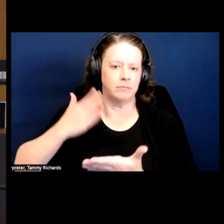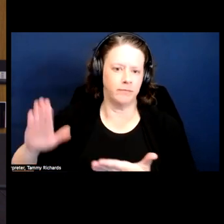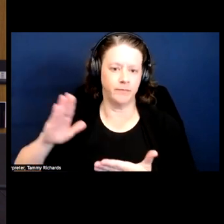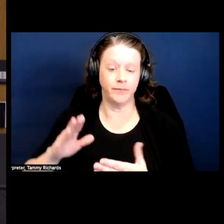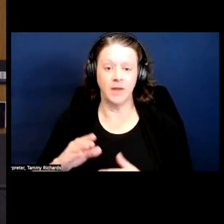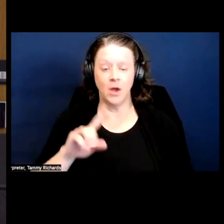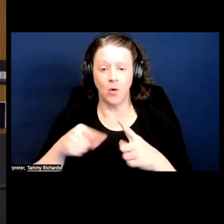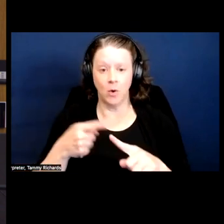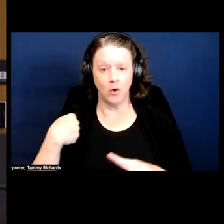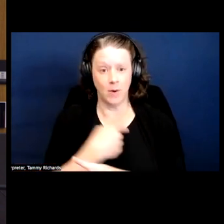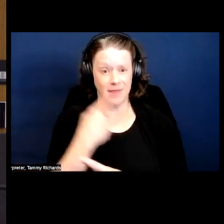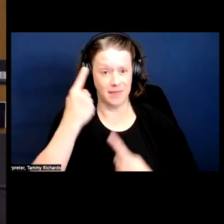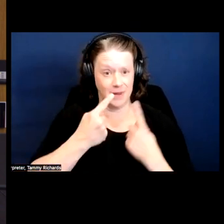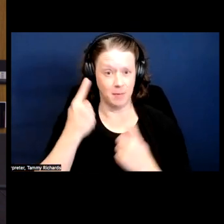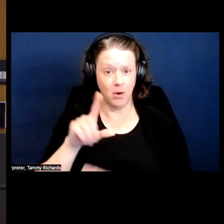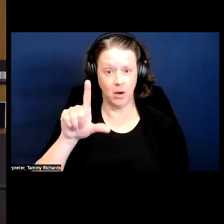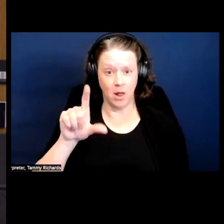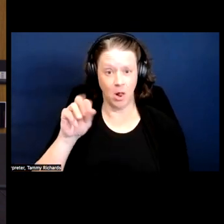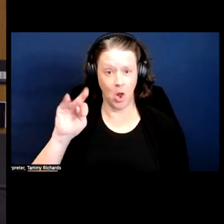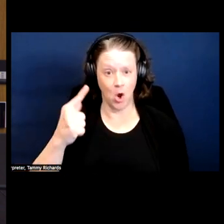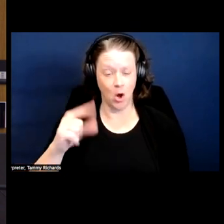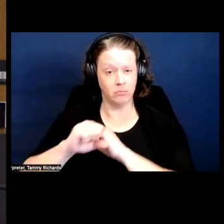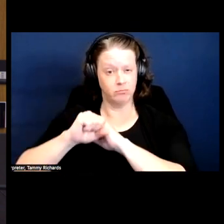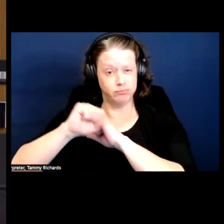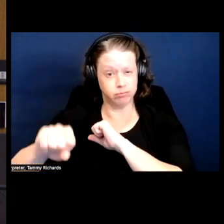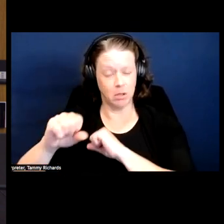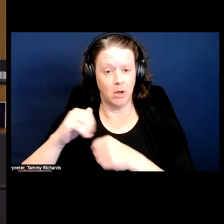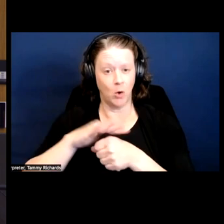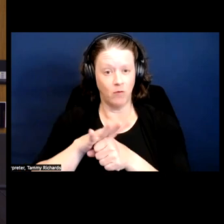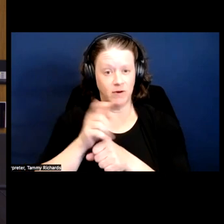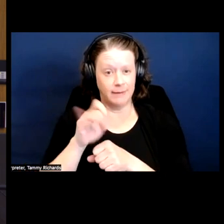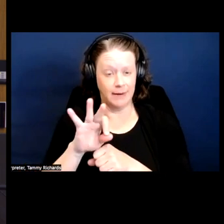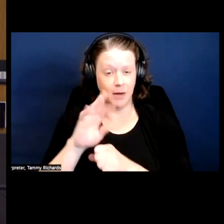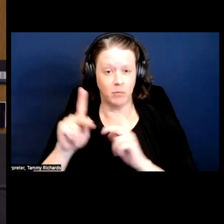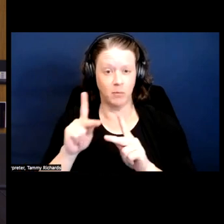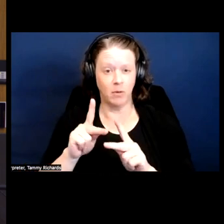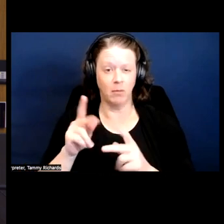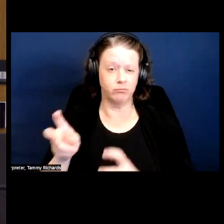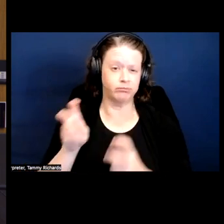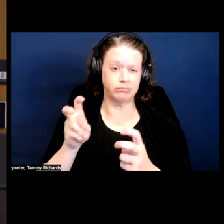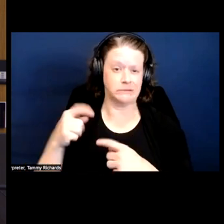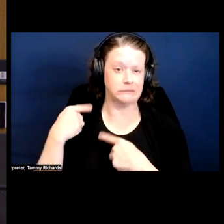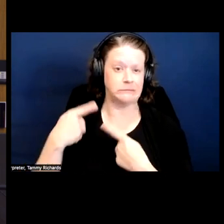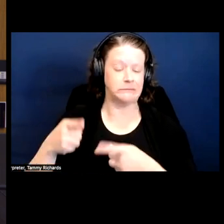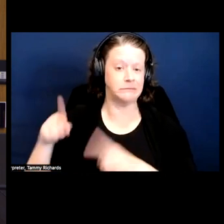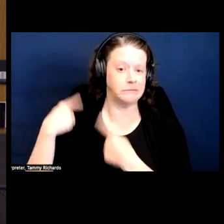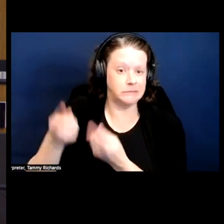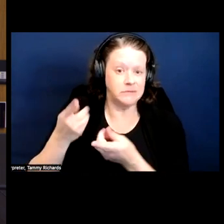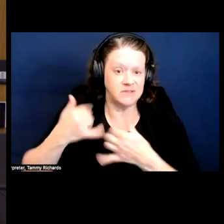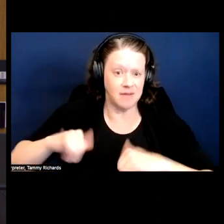We have a lot of new disabled people in this world. We have a lot of newly disabled people who are coming into this identity for the first